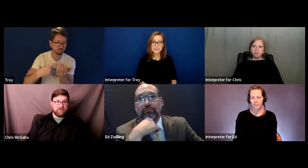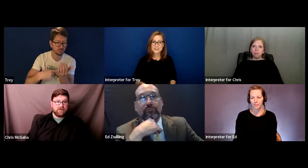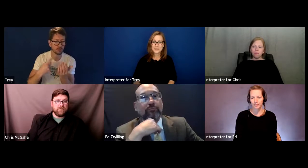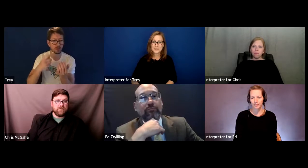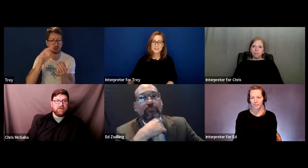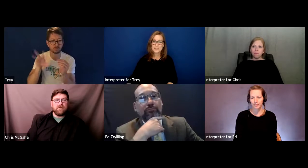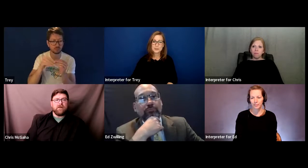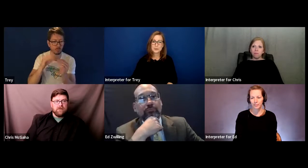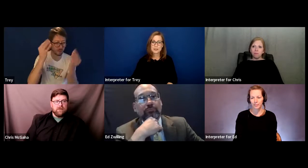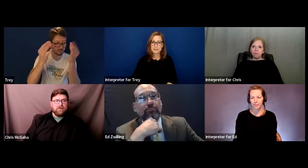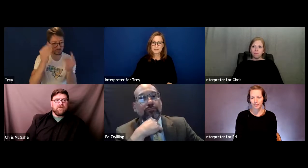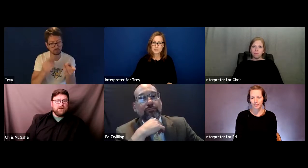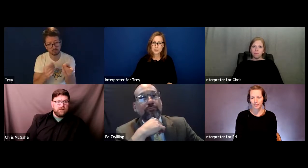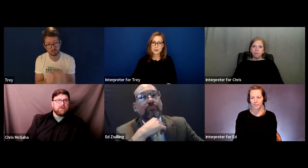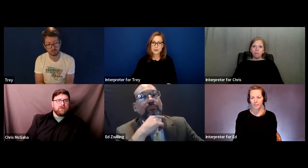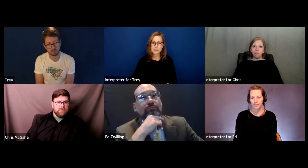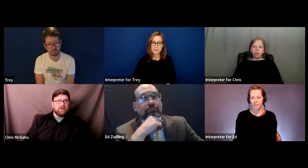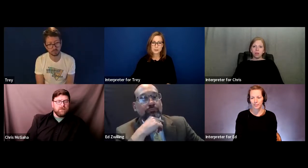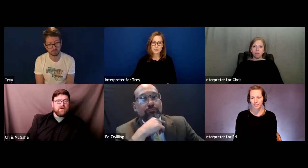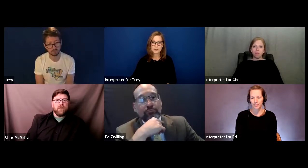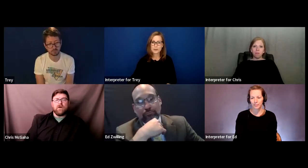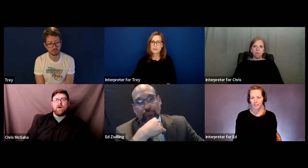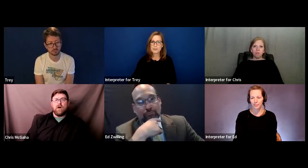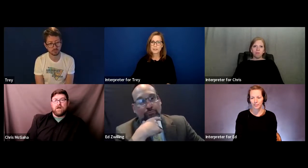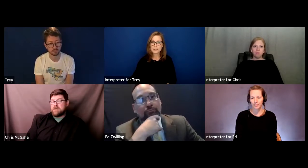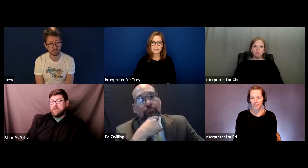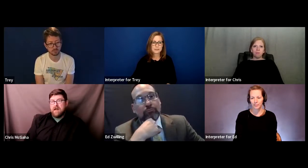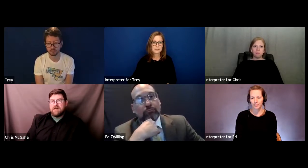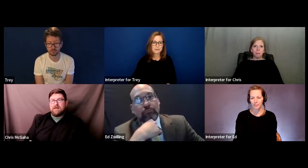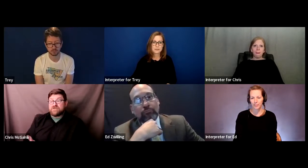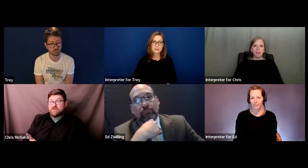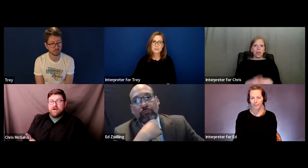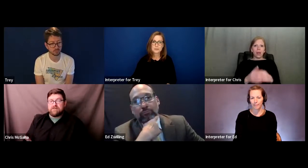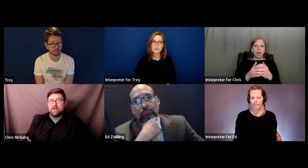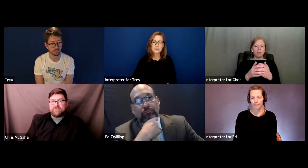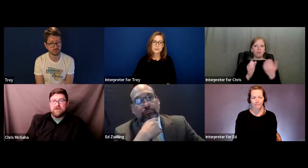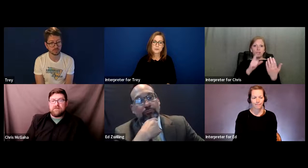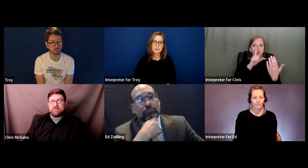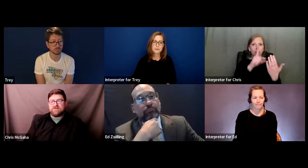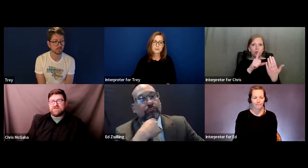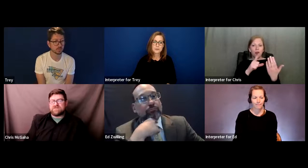Chris, did you want to talk about that a little bit more or you have thoughts? Chris: Sure, I would love to.